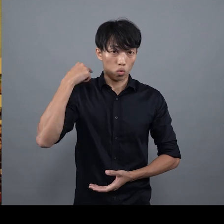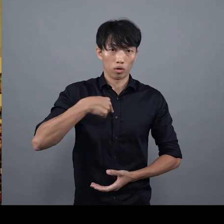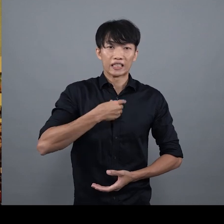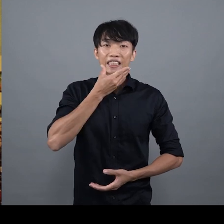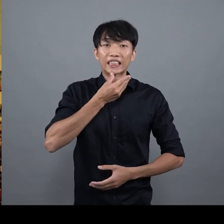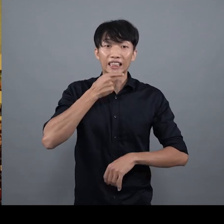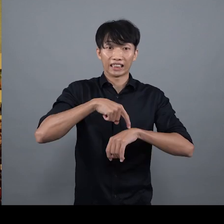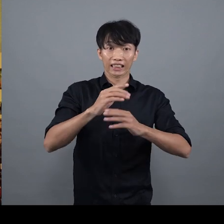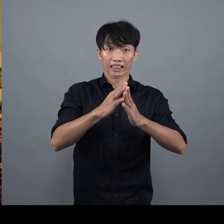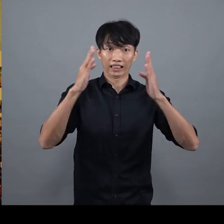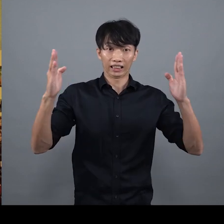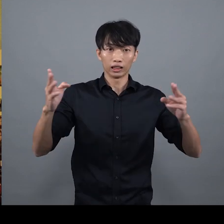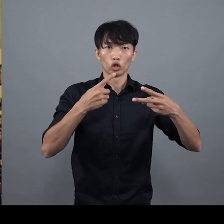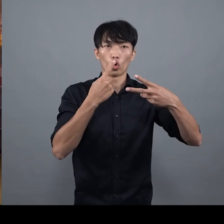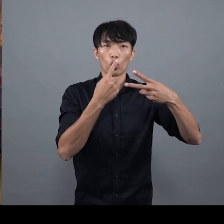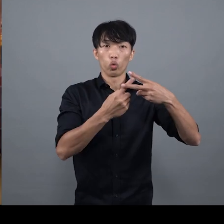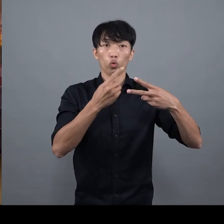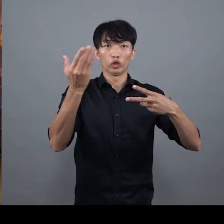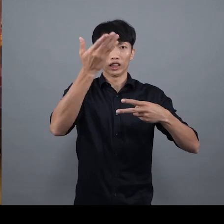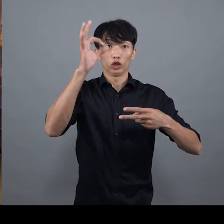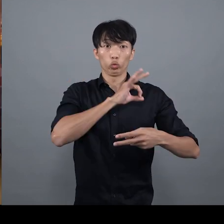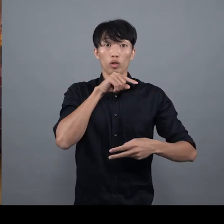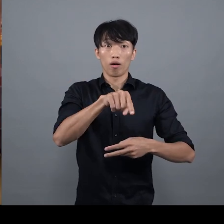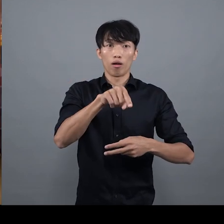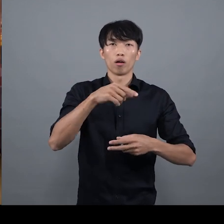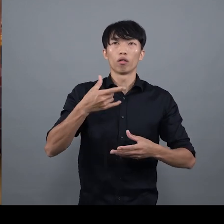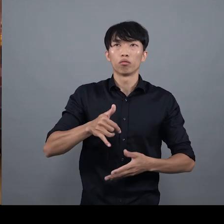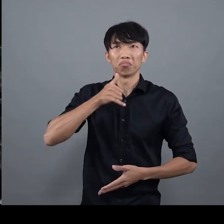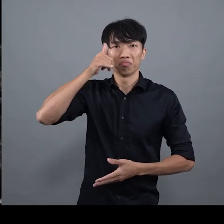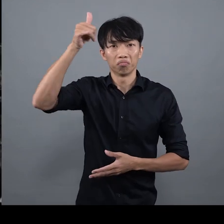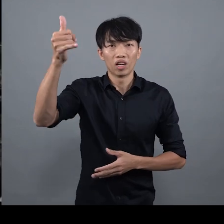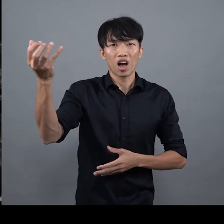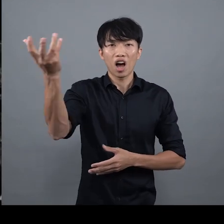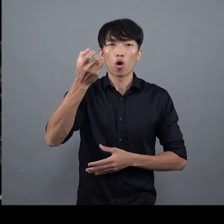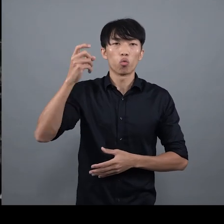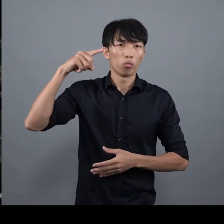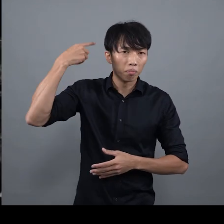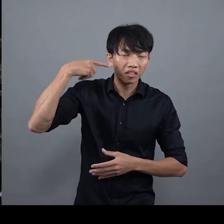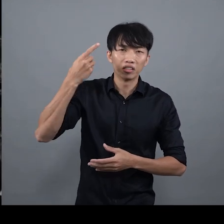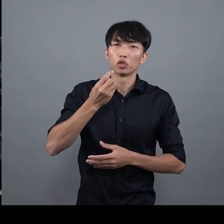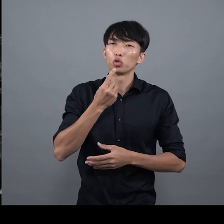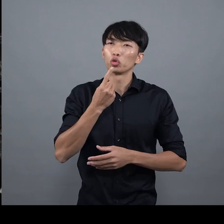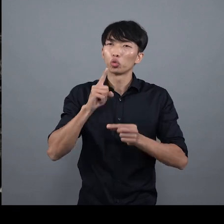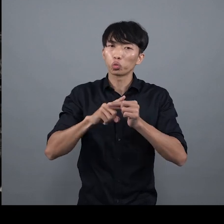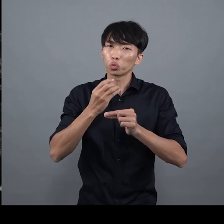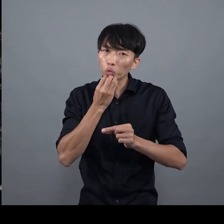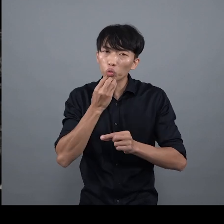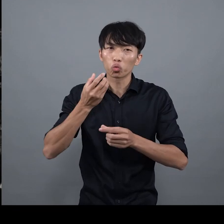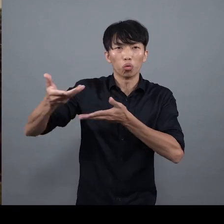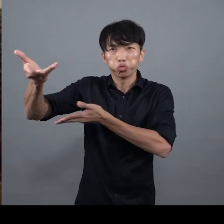Jessica Leung: [Cantonese] In my grandfather's time, he would not only participate in Hong Kong Brands and Products Expos but also travel with Hong Kong Plastics Manufacturers Association